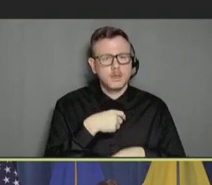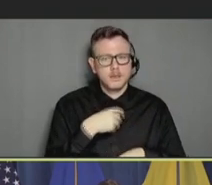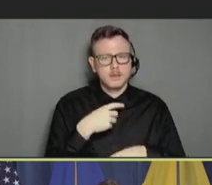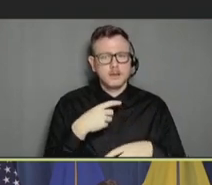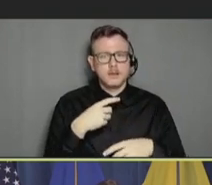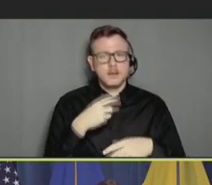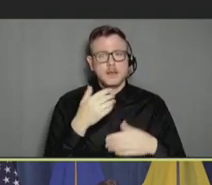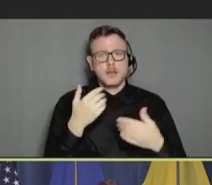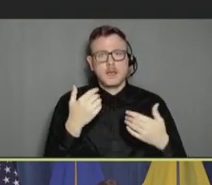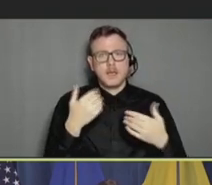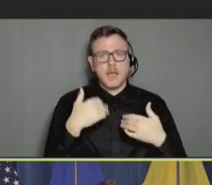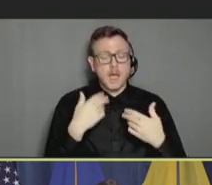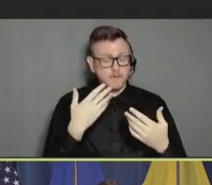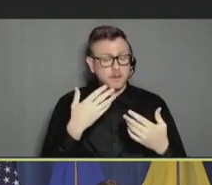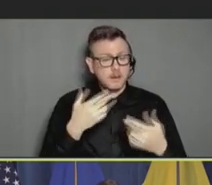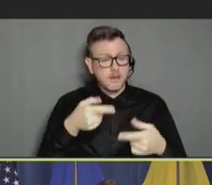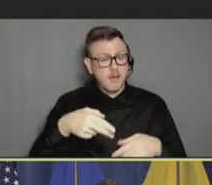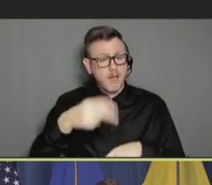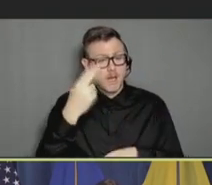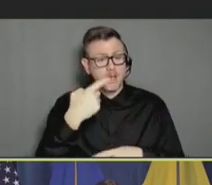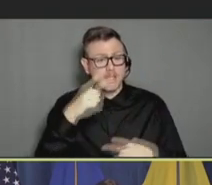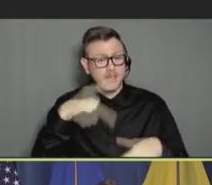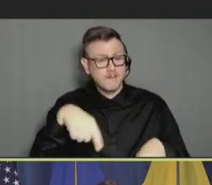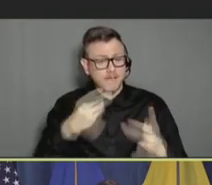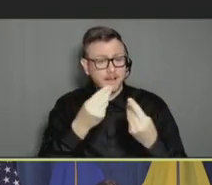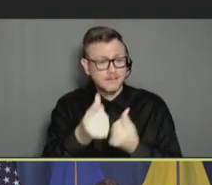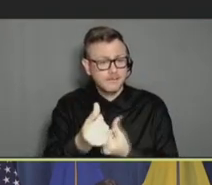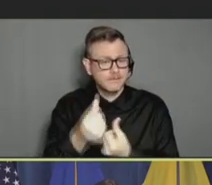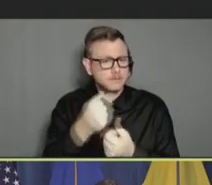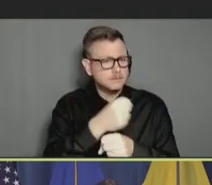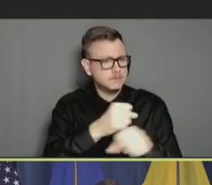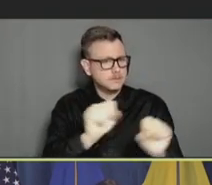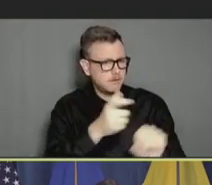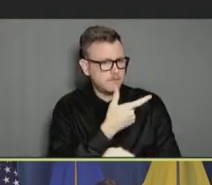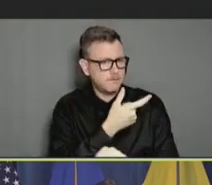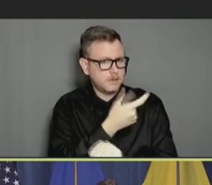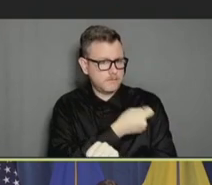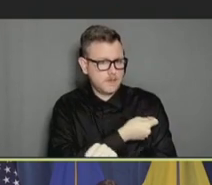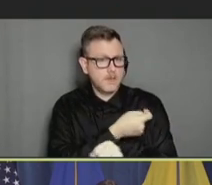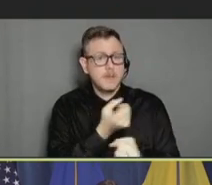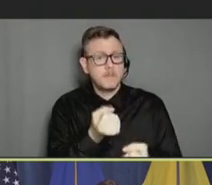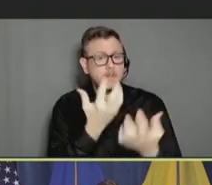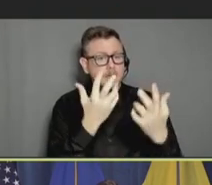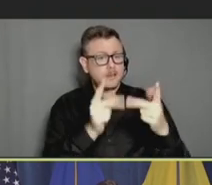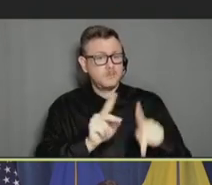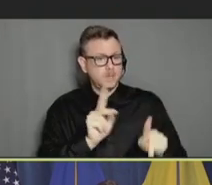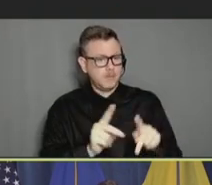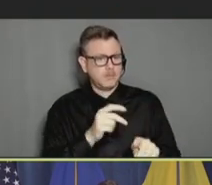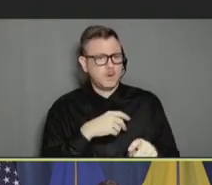having a highly effective and safe vaccine that large numbers of people are hesitant